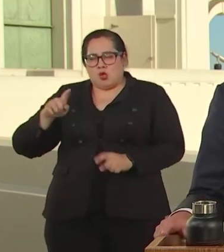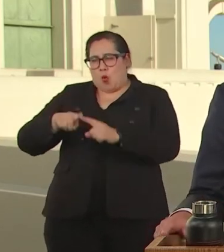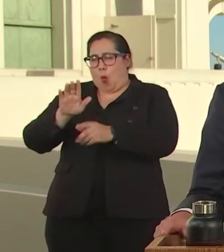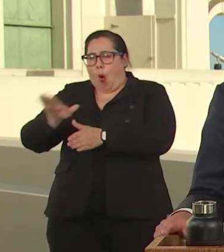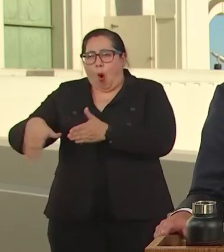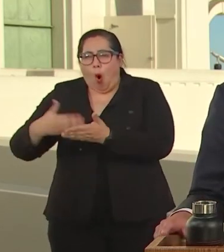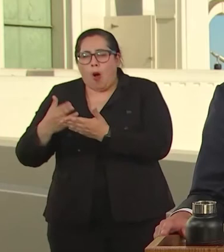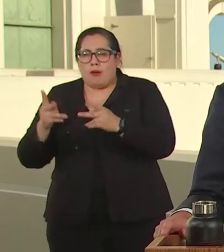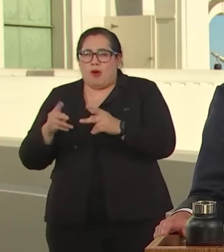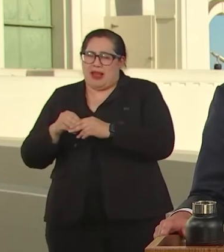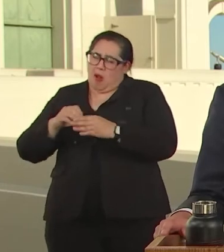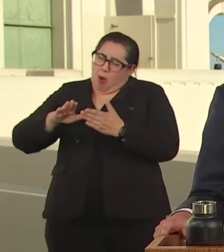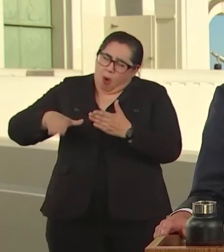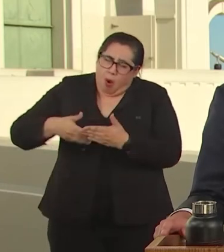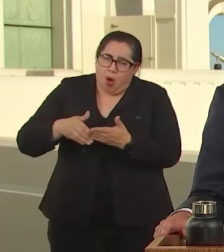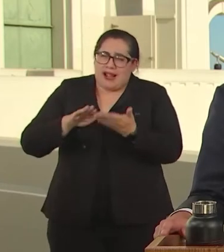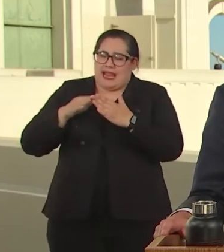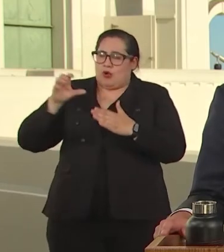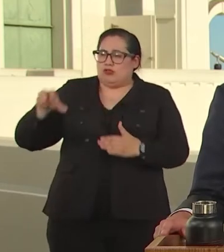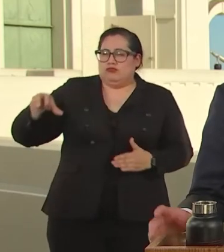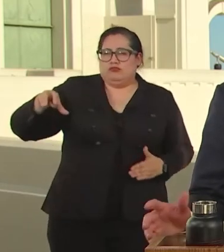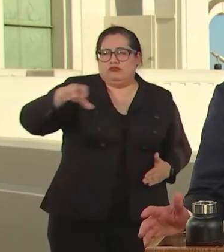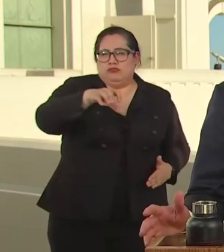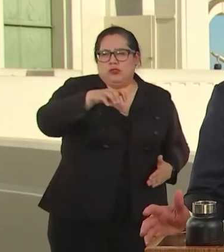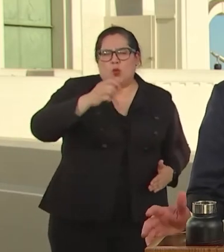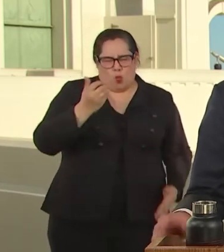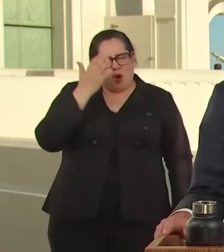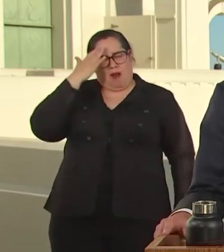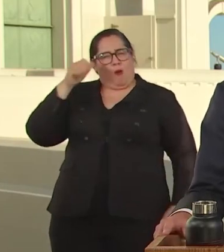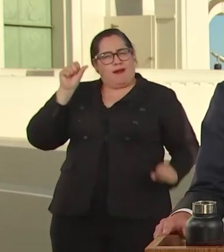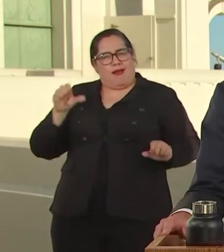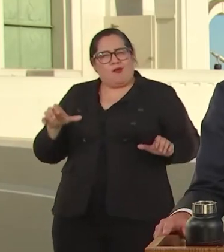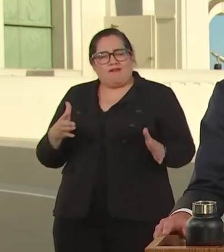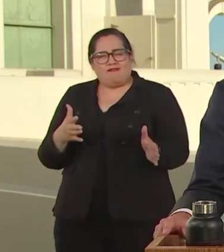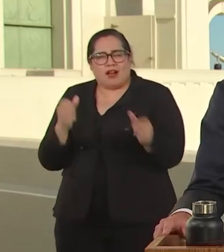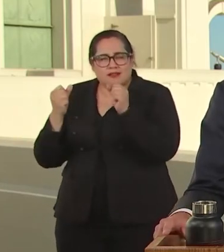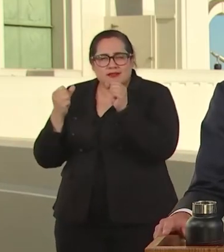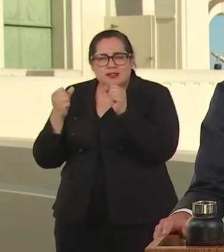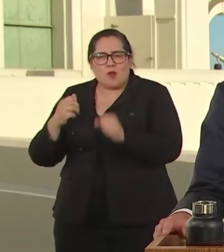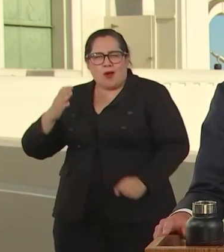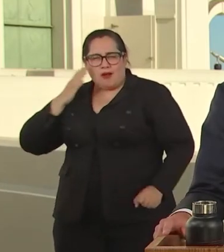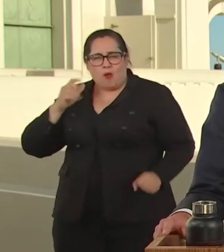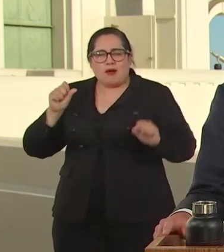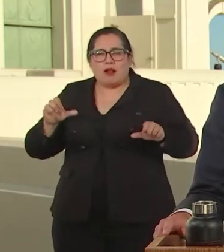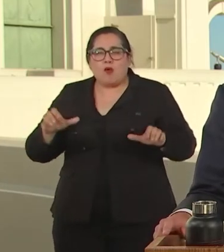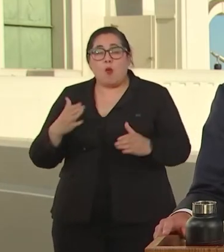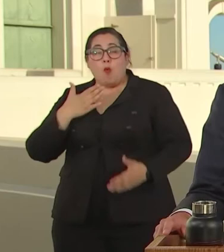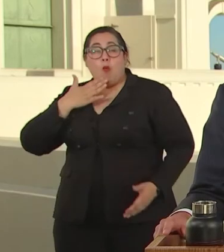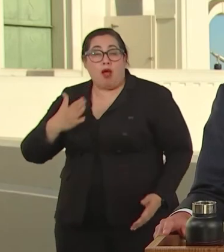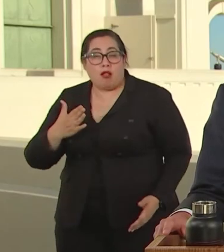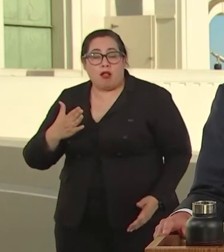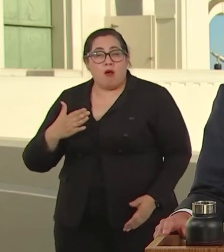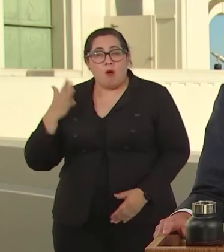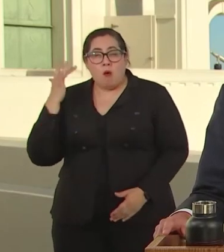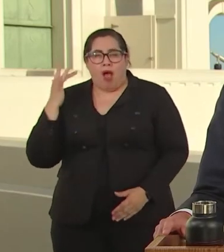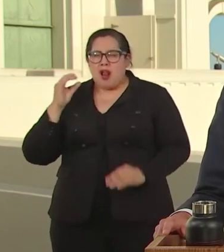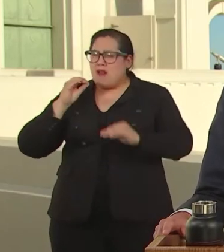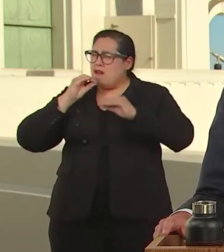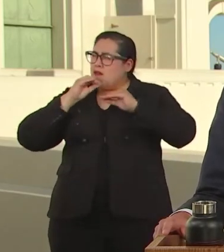WE KNOW WE CAN DO THIS FAST AND WE KNOW WE CAN DO IT WELL. BECAUSE AT NO POINT IN THIS